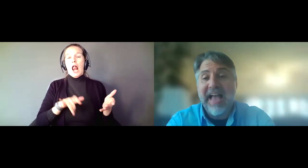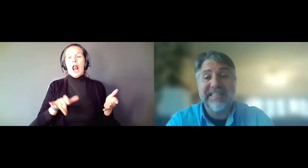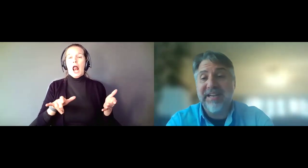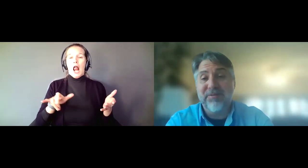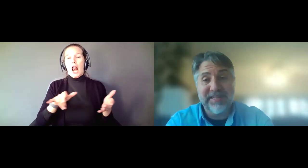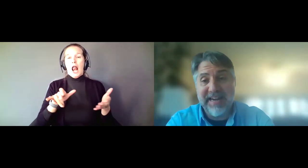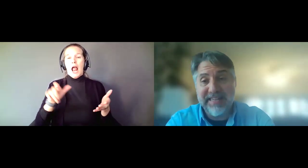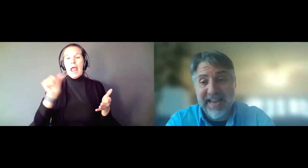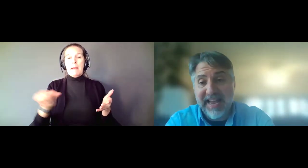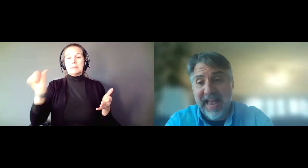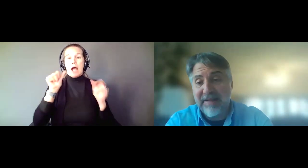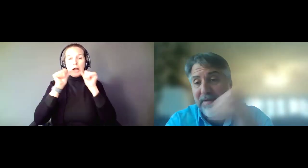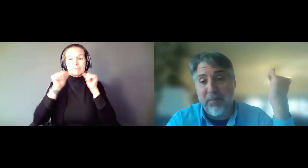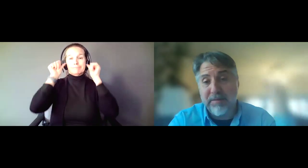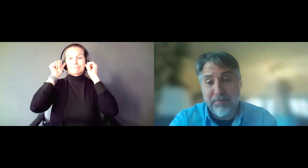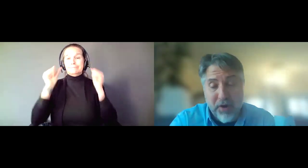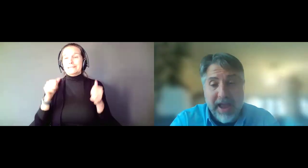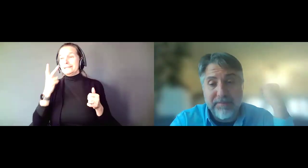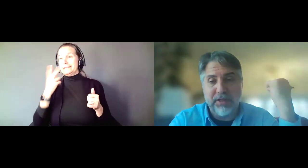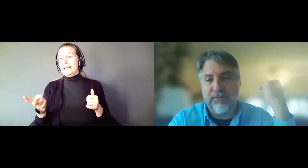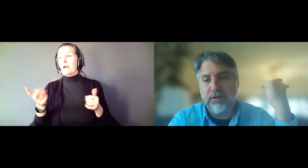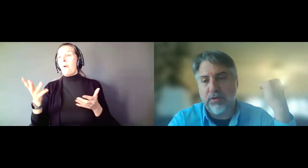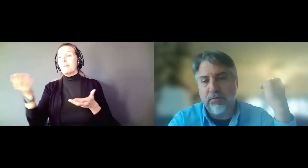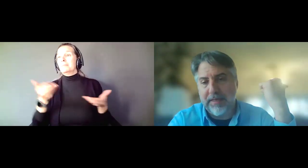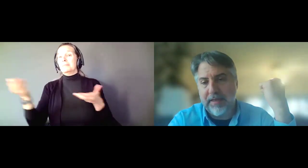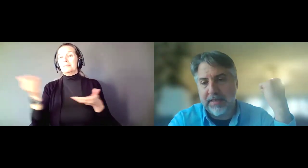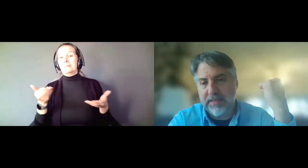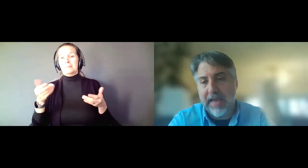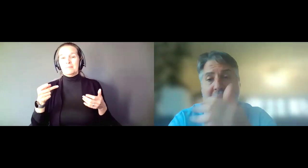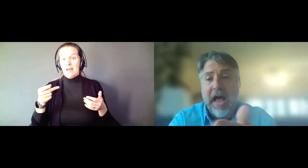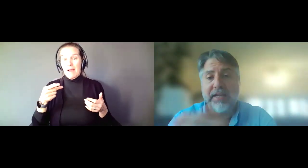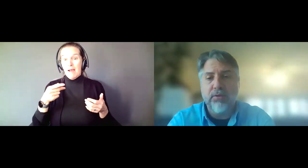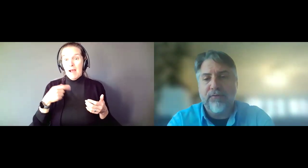I could tell what kind of day I had by what Prime delivered to me the next day.